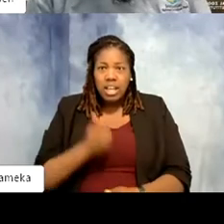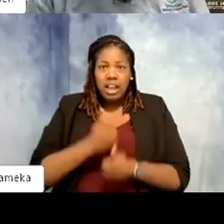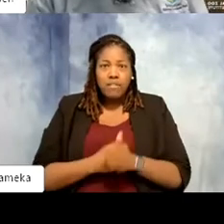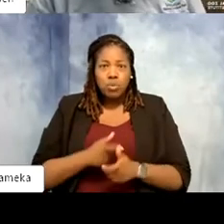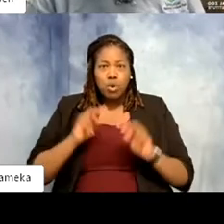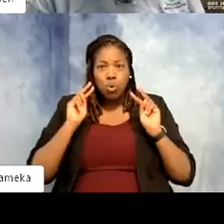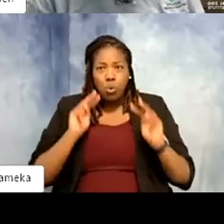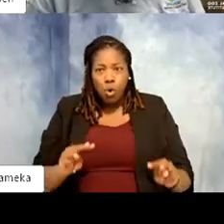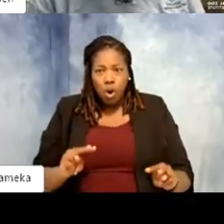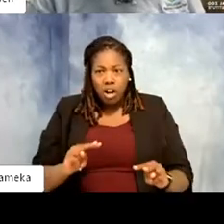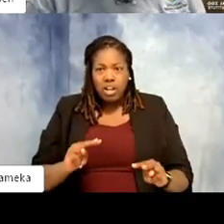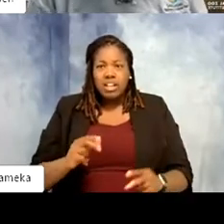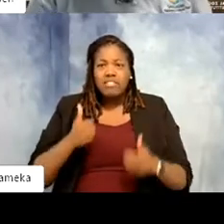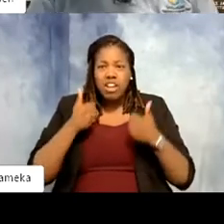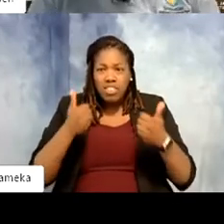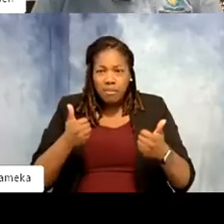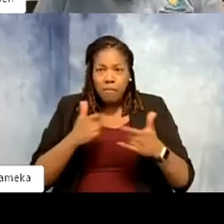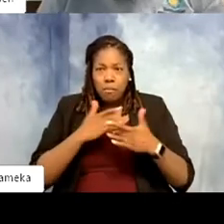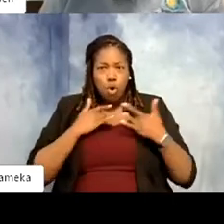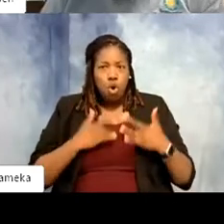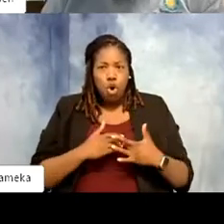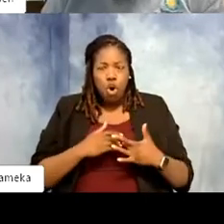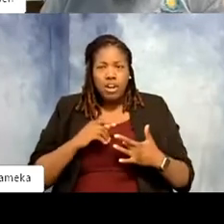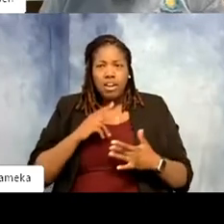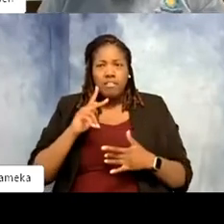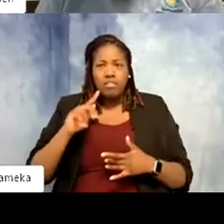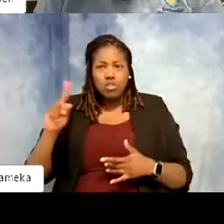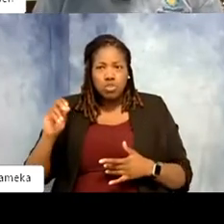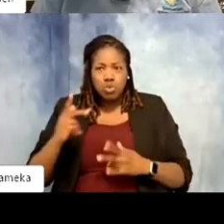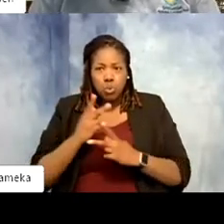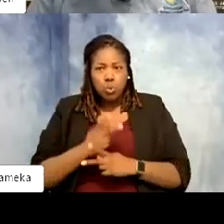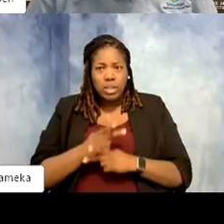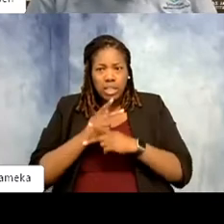big thumbs up or a heart if zookeeping is a field that you might want to follow one day.